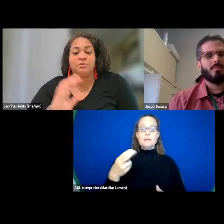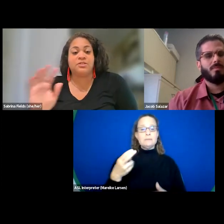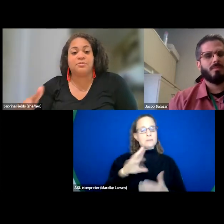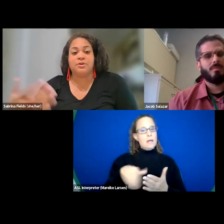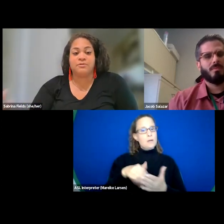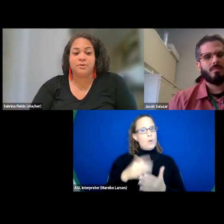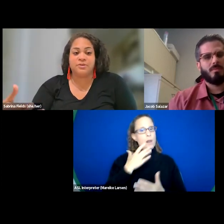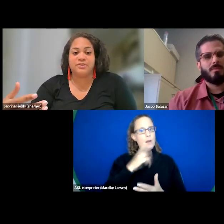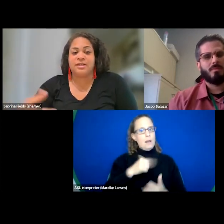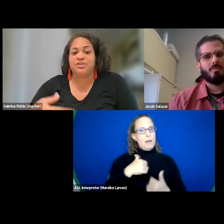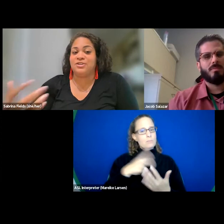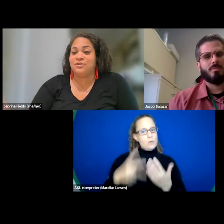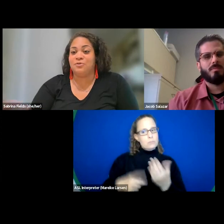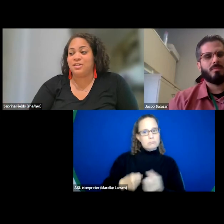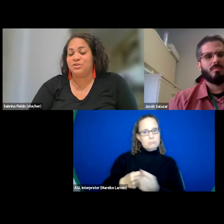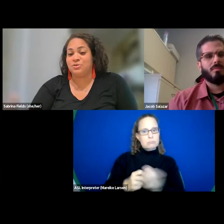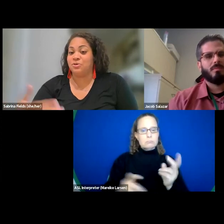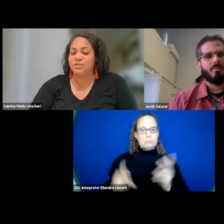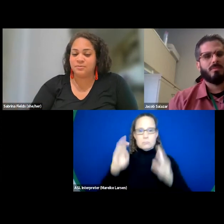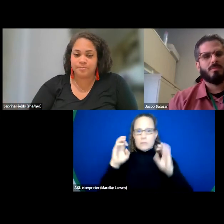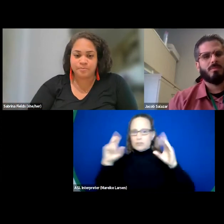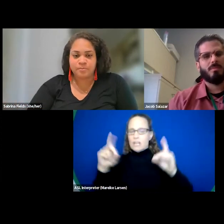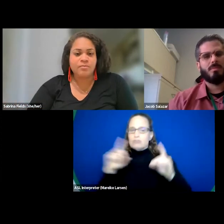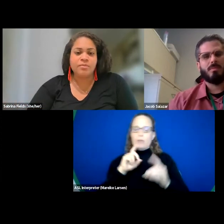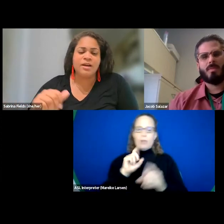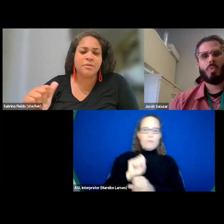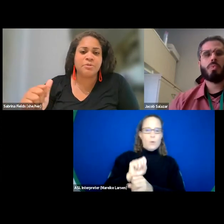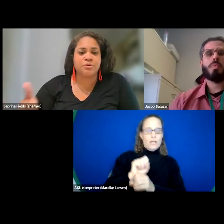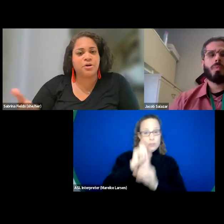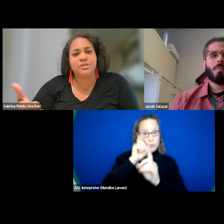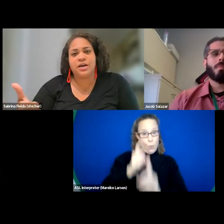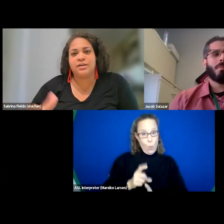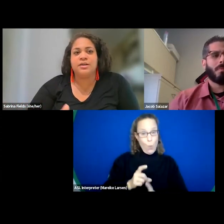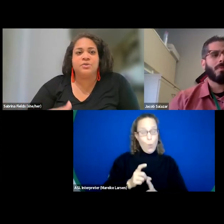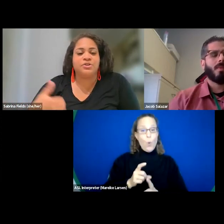where we're able to support folks education and vocational goals through Code Talk,